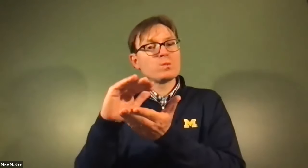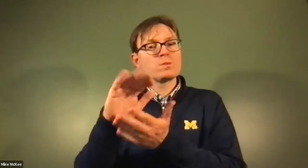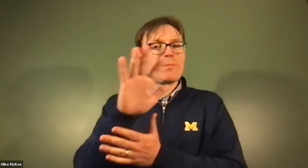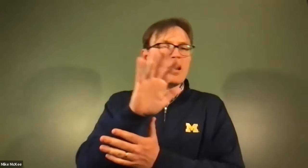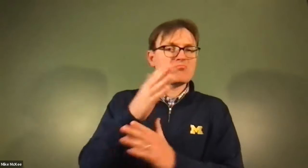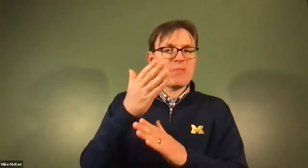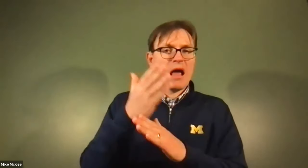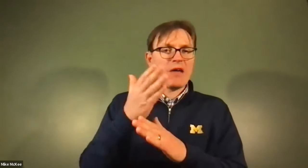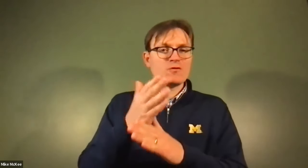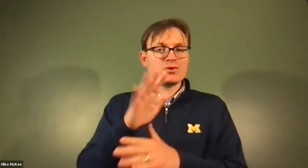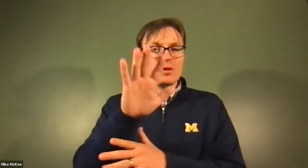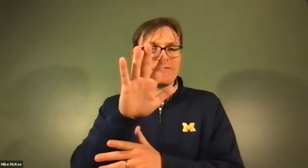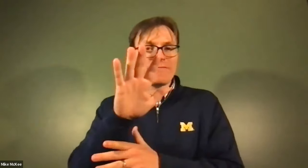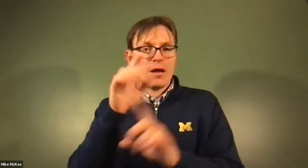James Cech: Taking your blood pressure medication.